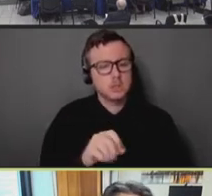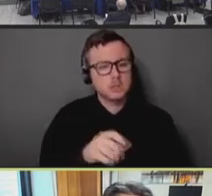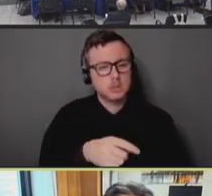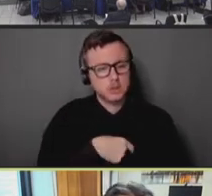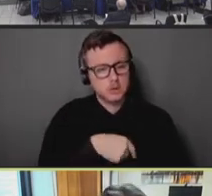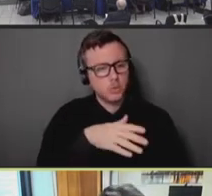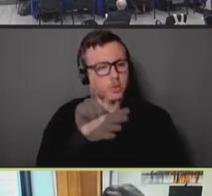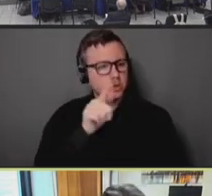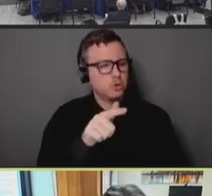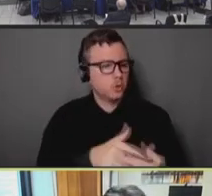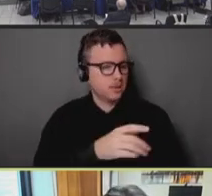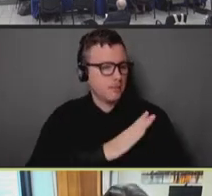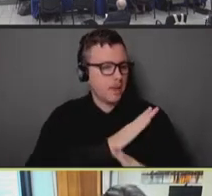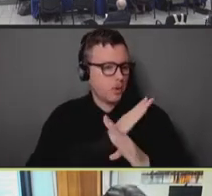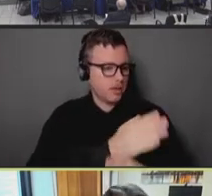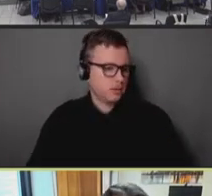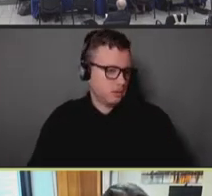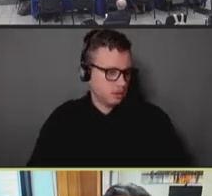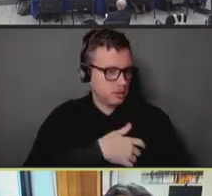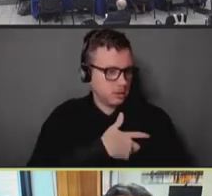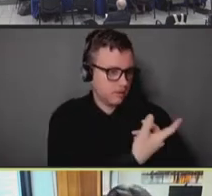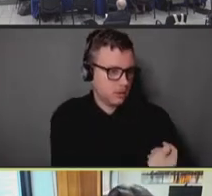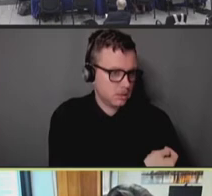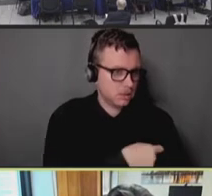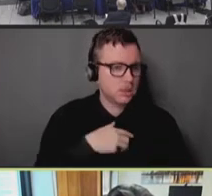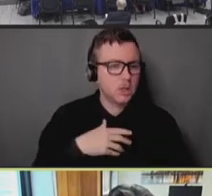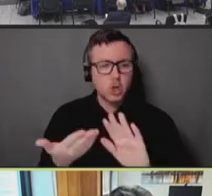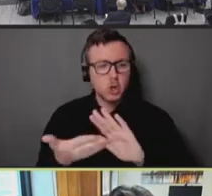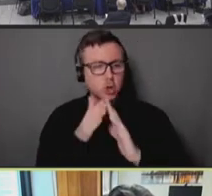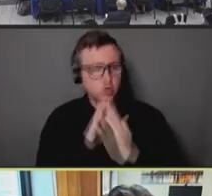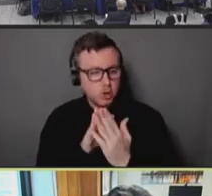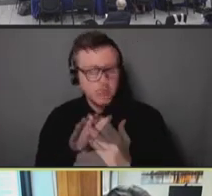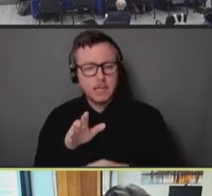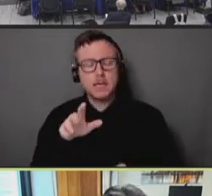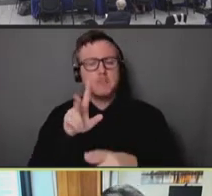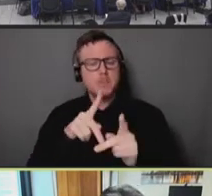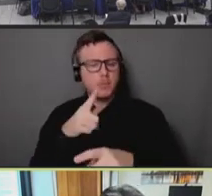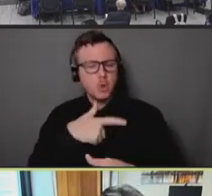engage deeply and regularly in community and stakeholder buy in and feedback.